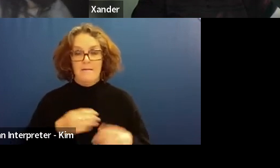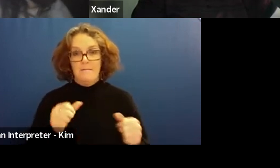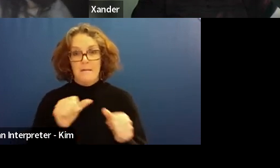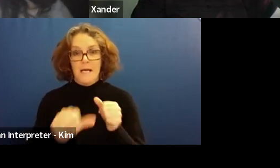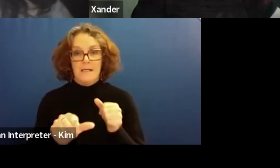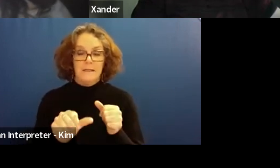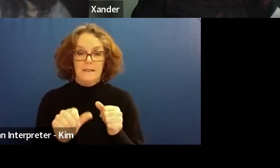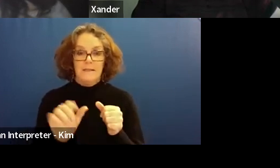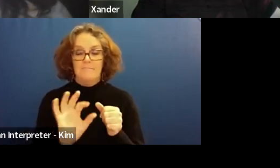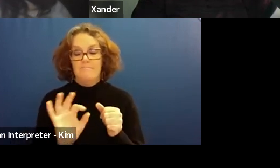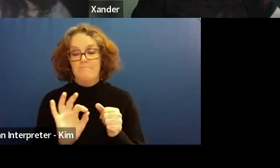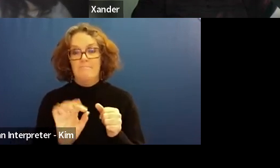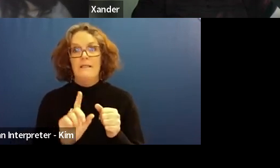adjustments that we have. From what I remember as a kid was the fire alarm.